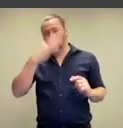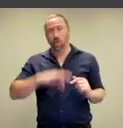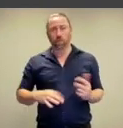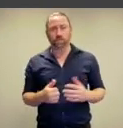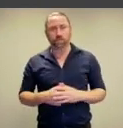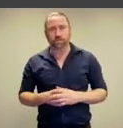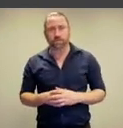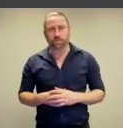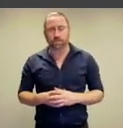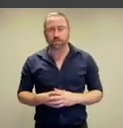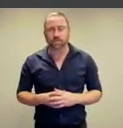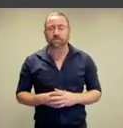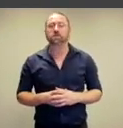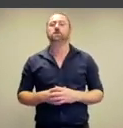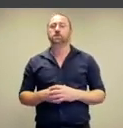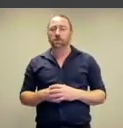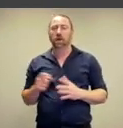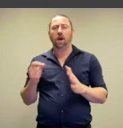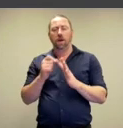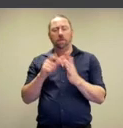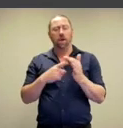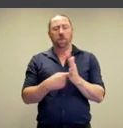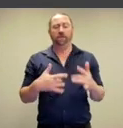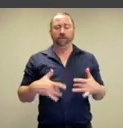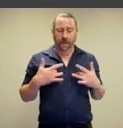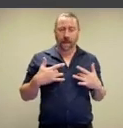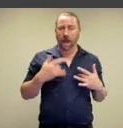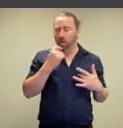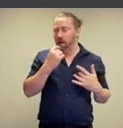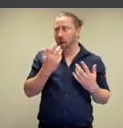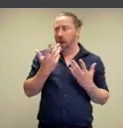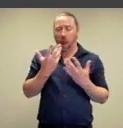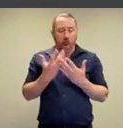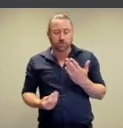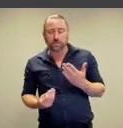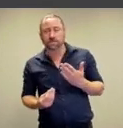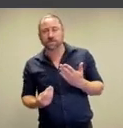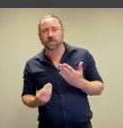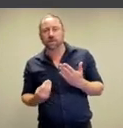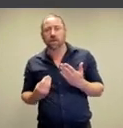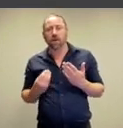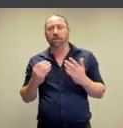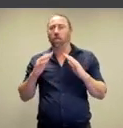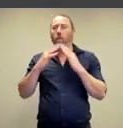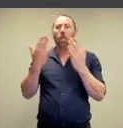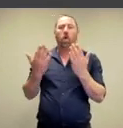of her naked body. So in other words, when Piper felt herself becoming lost in